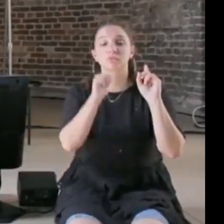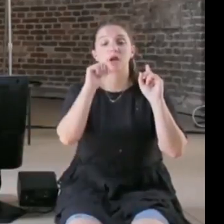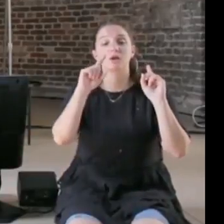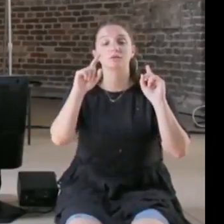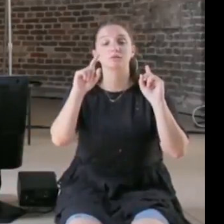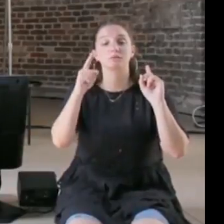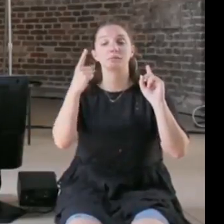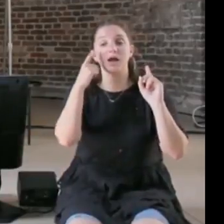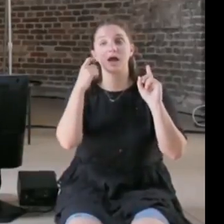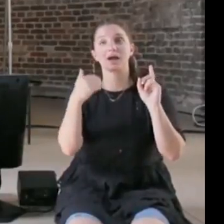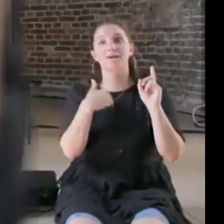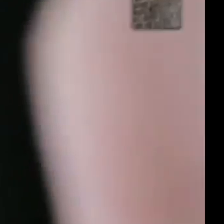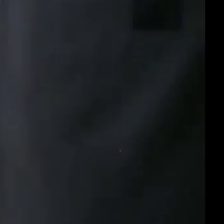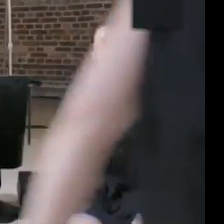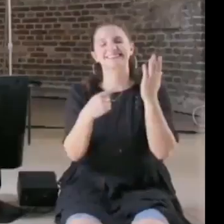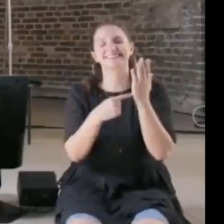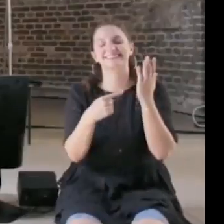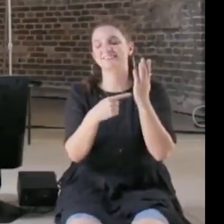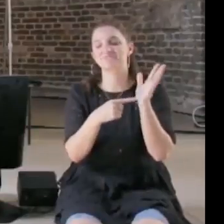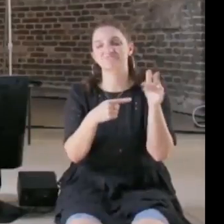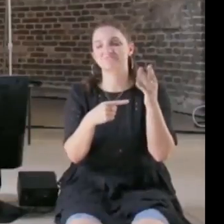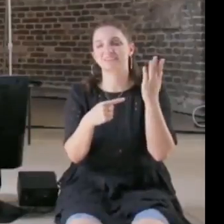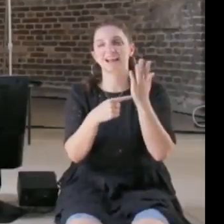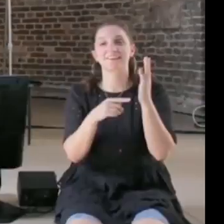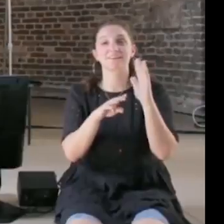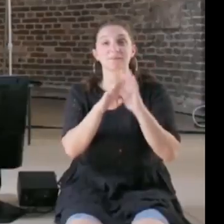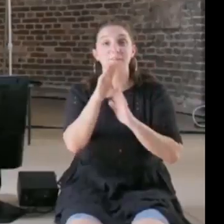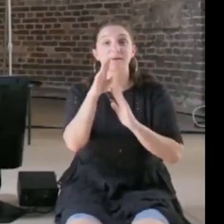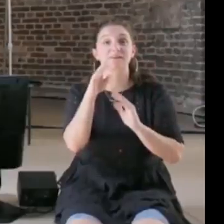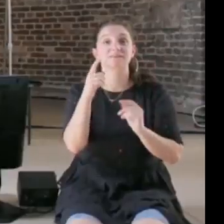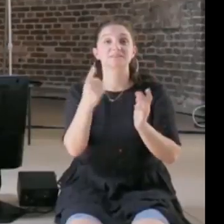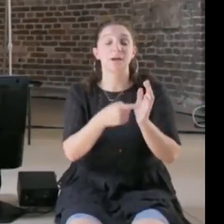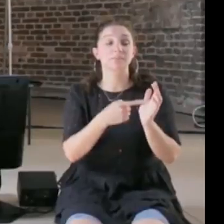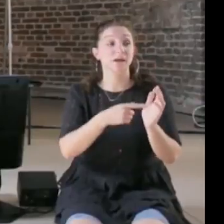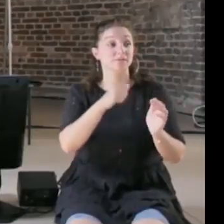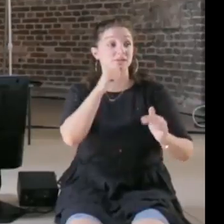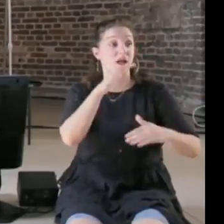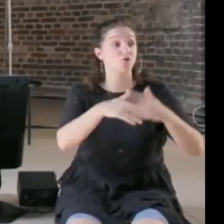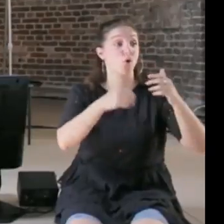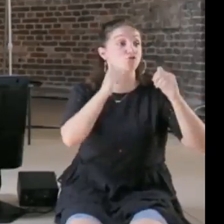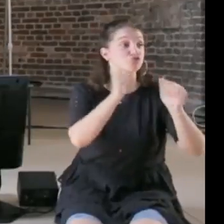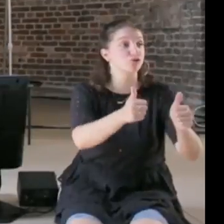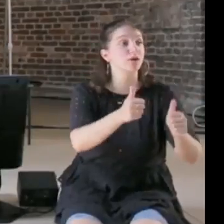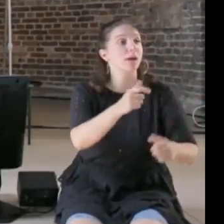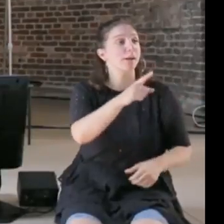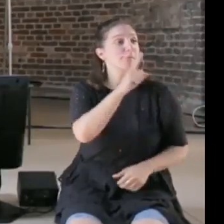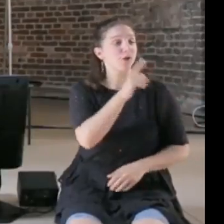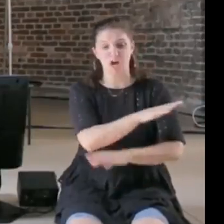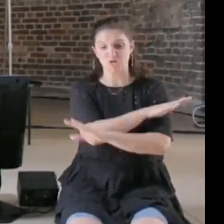that are bad, that there isn't progress or that it would be worth to just go back, so